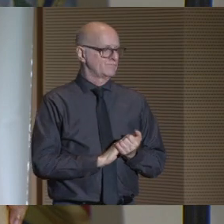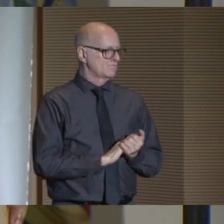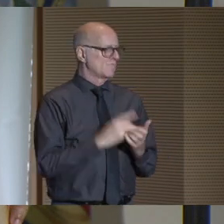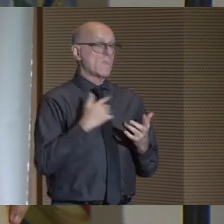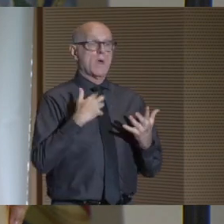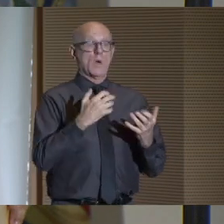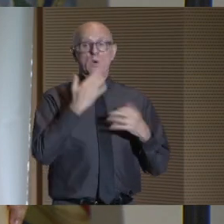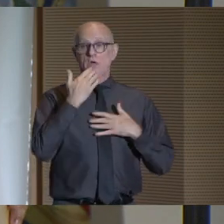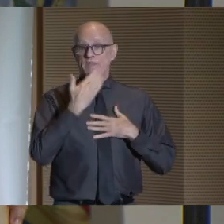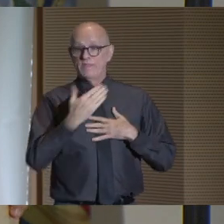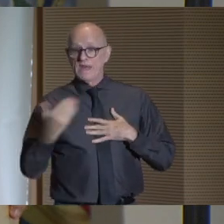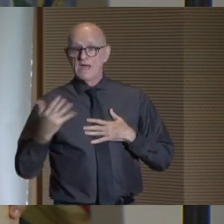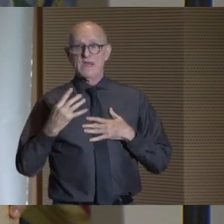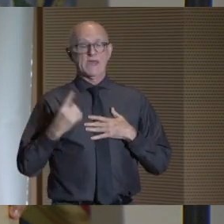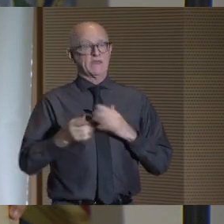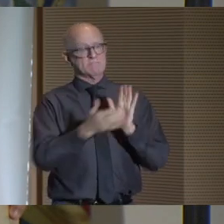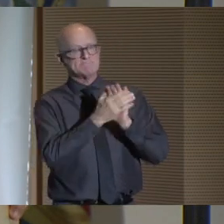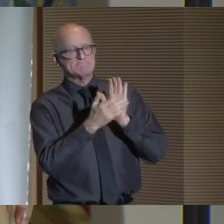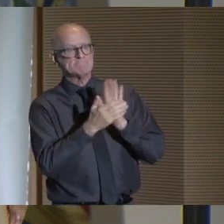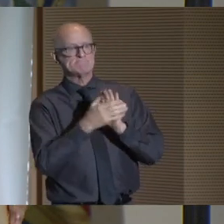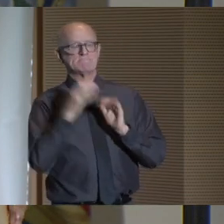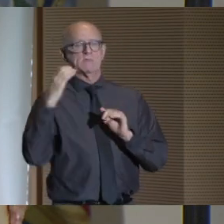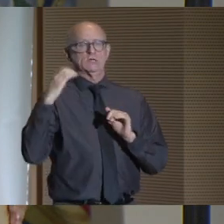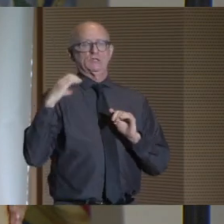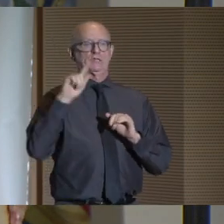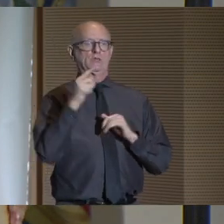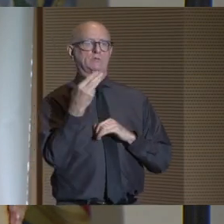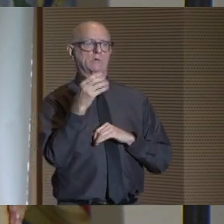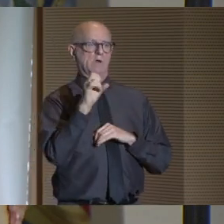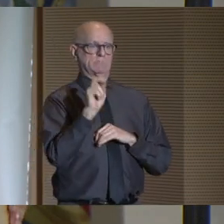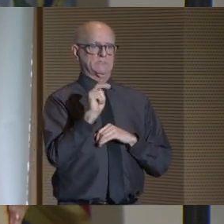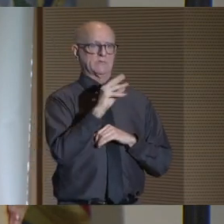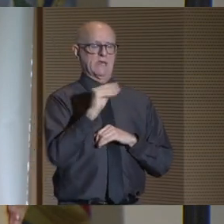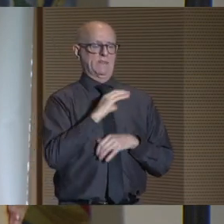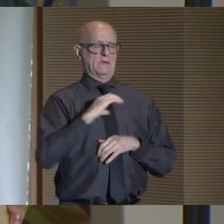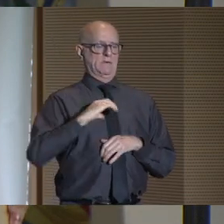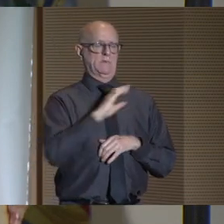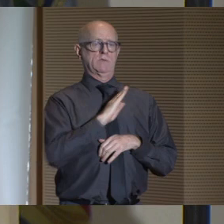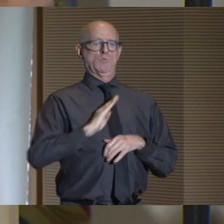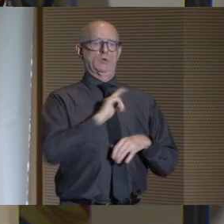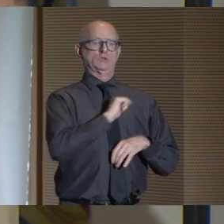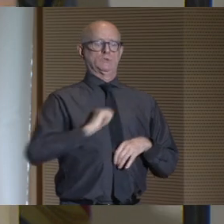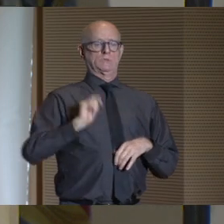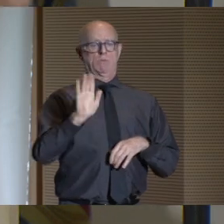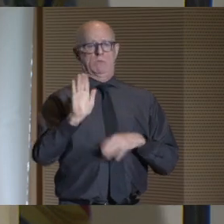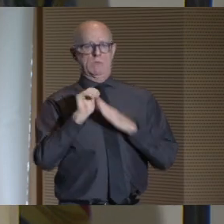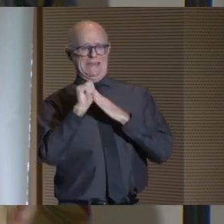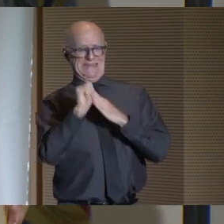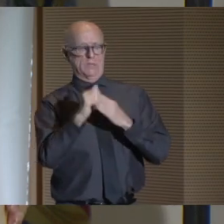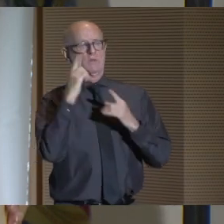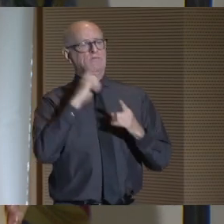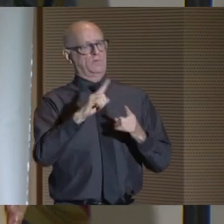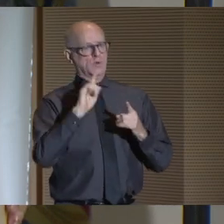Thank you. I want to thank and give a shout-out to Chair Thompson and our committee board of trustees for their leadership